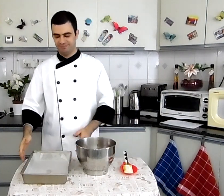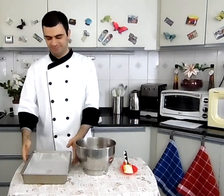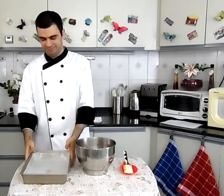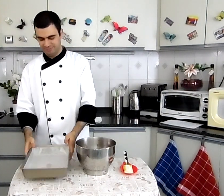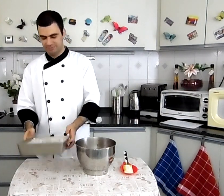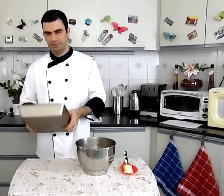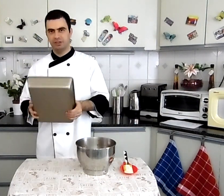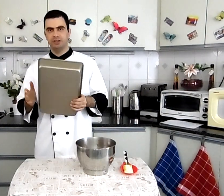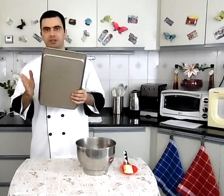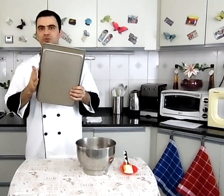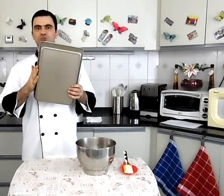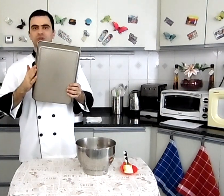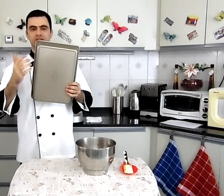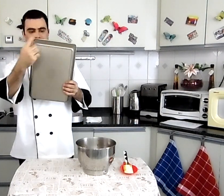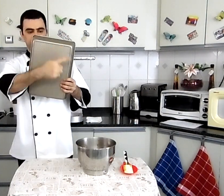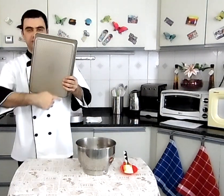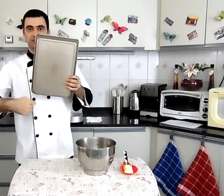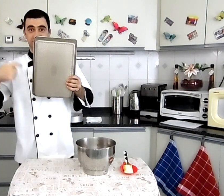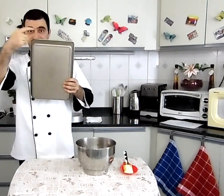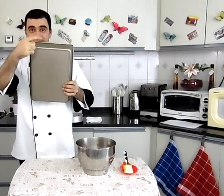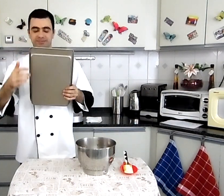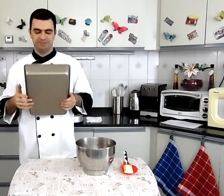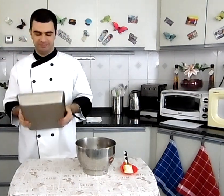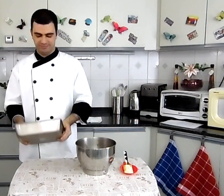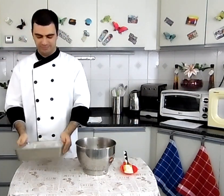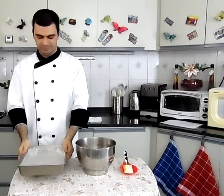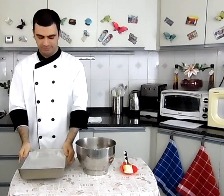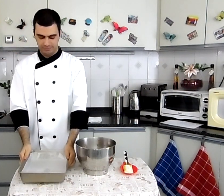The baking pan size is حجم صينية الخبز هو